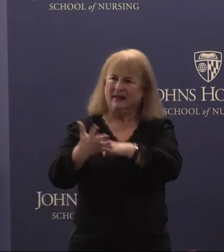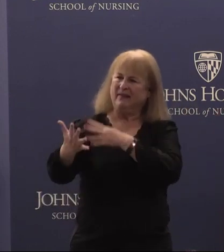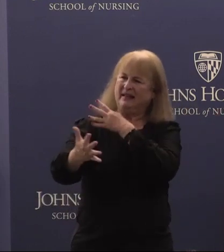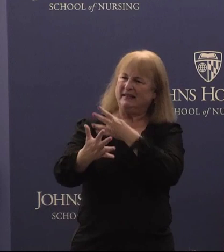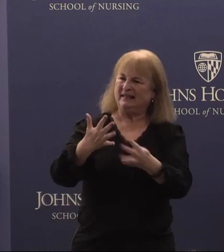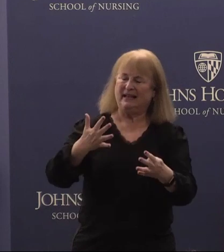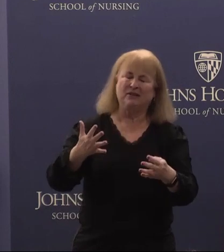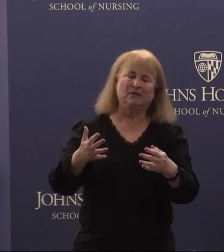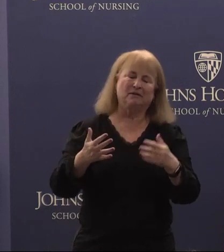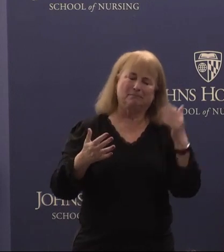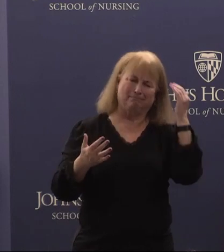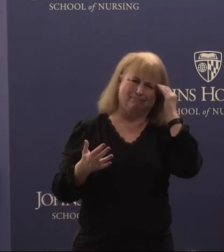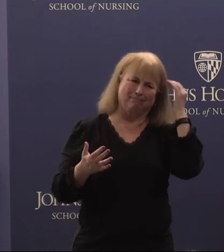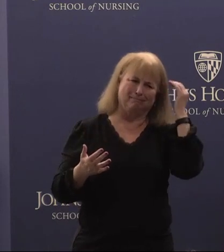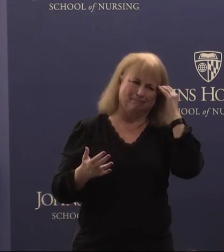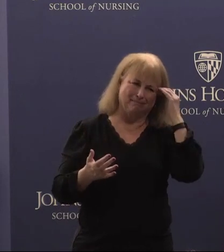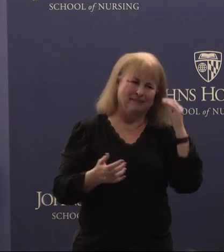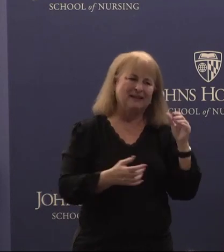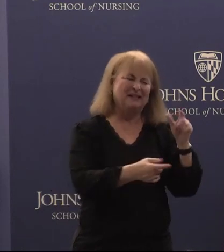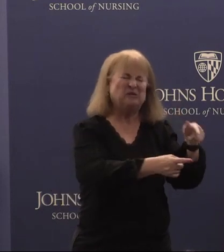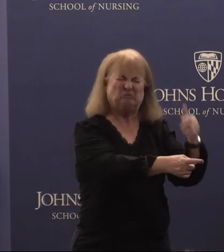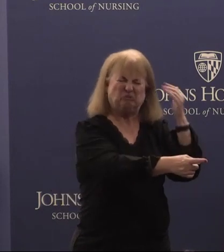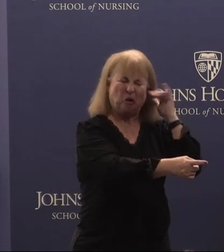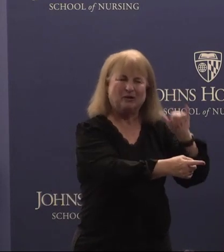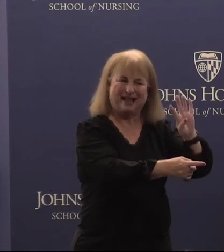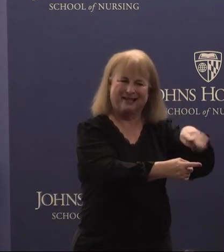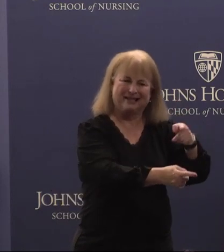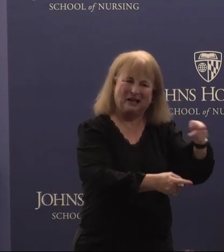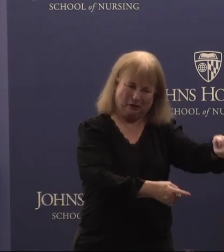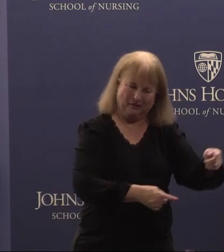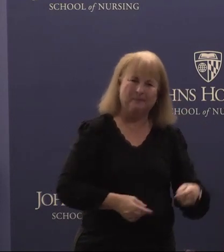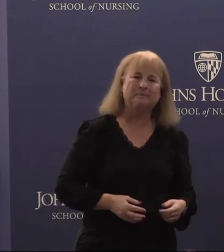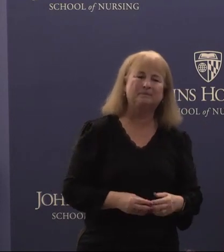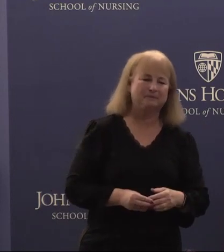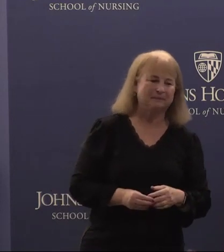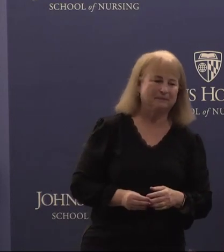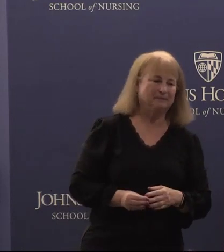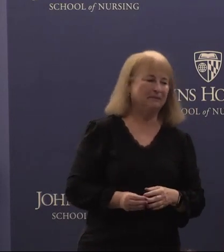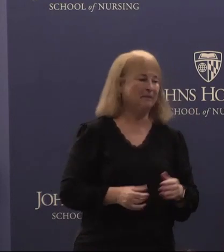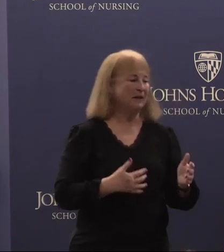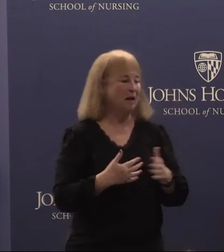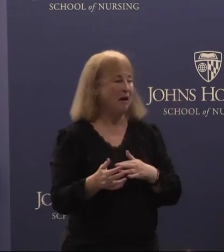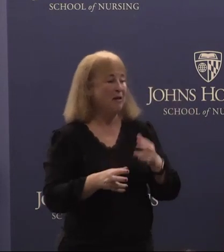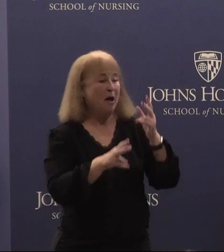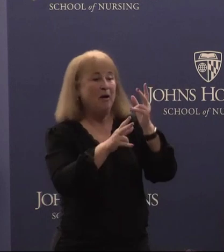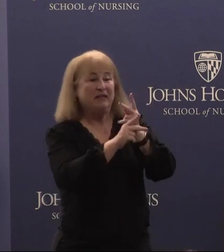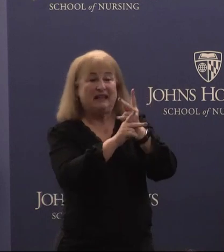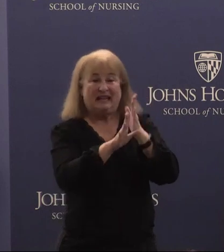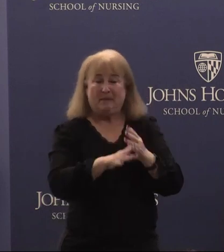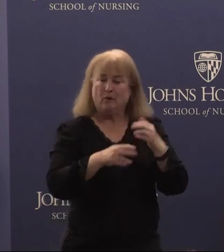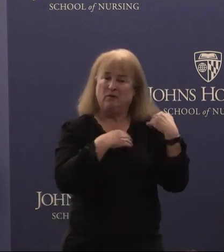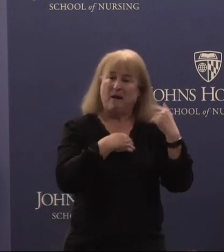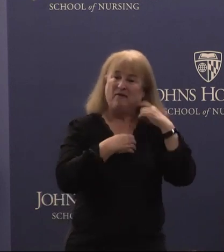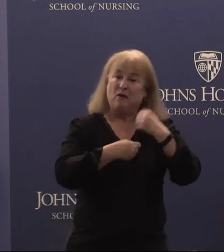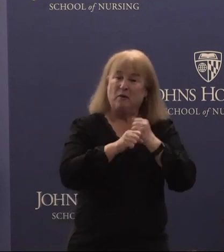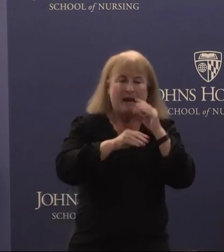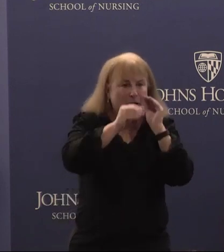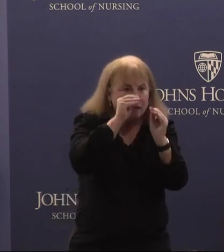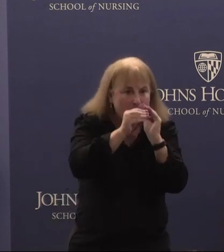familiar for Dr. Swenor. Although a keeper was responsible for making repairs as well as other